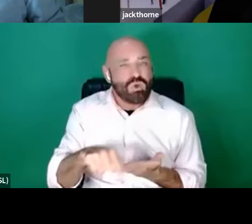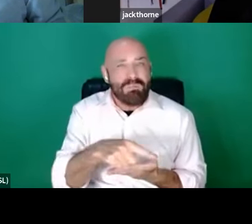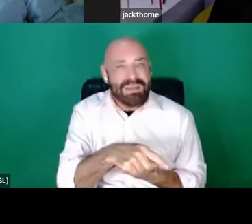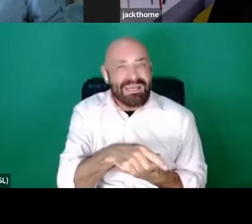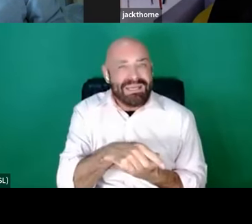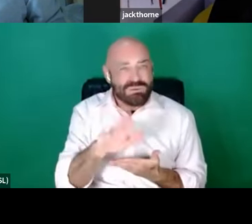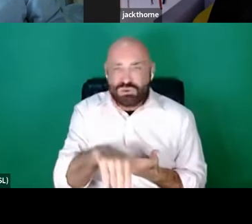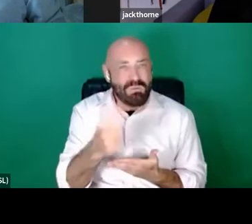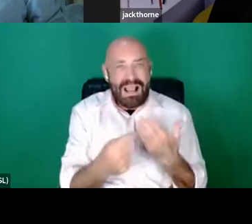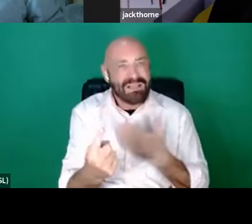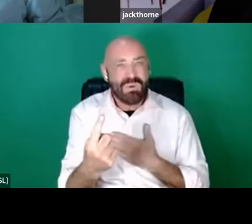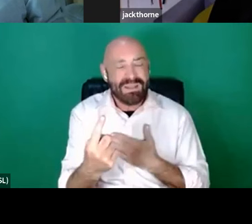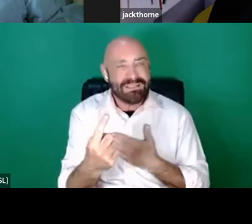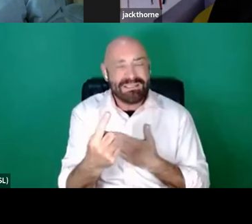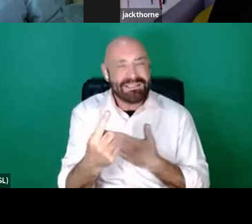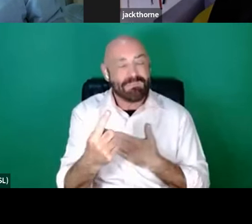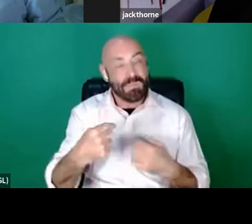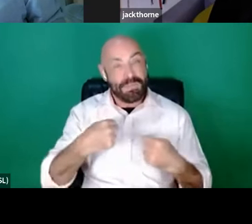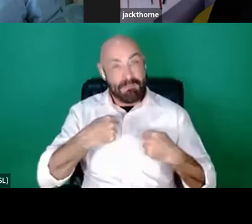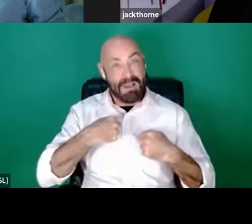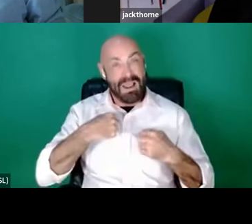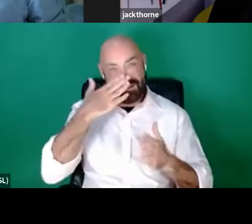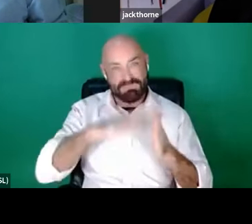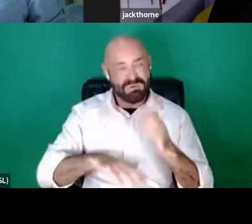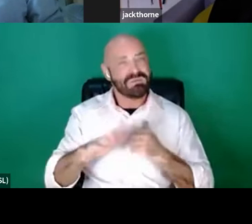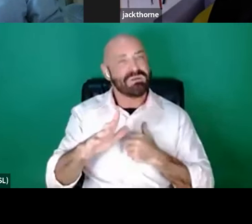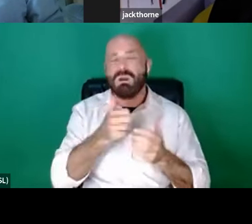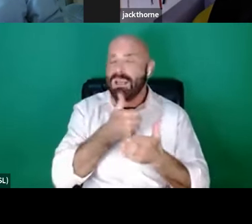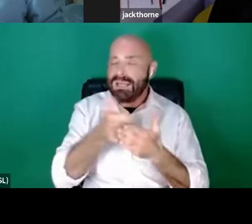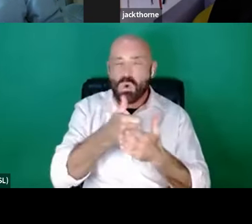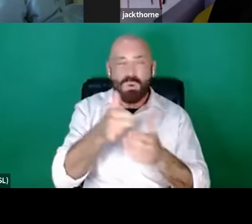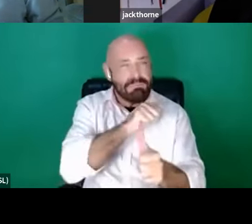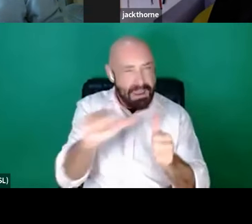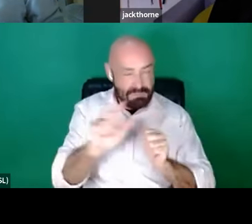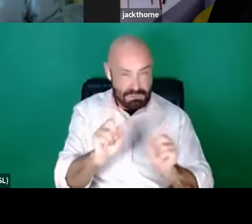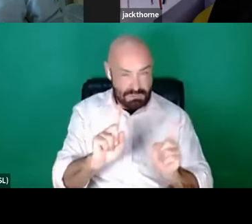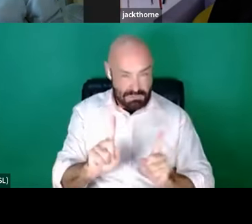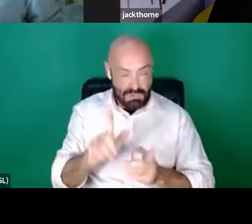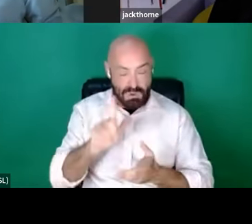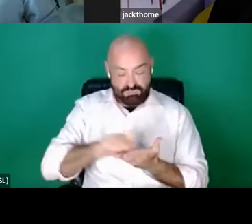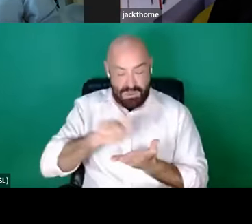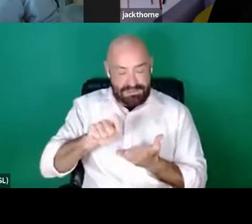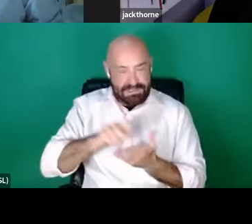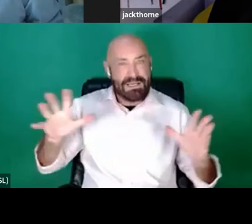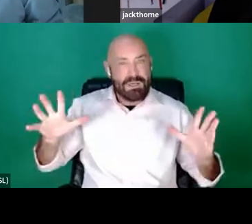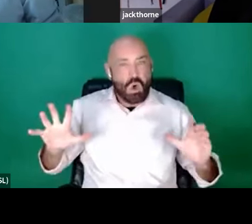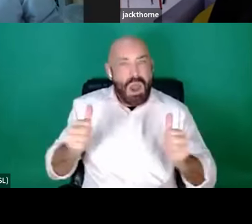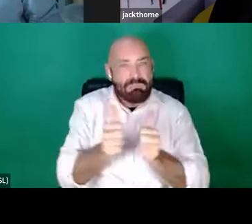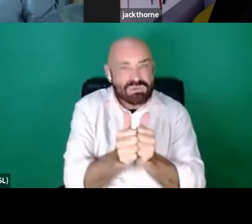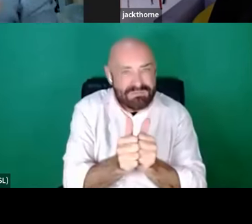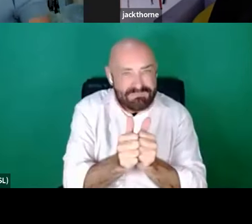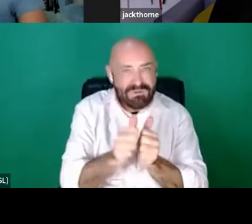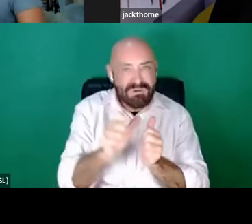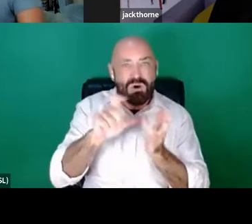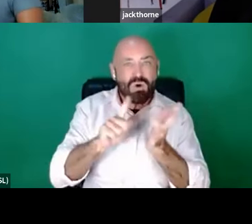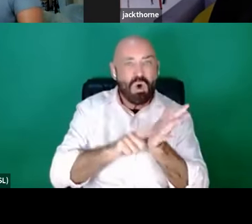in my experience it's always better when it's collaborative and when you get feedback and